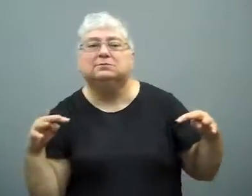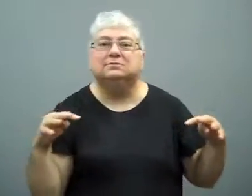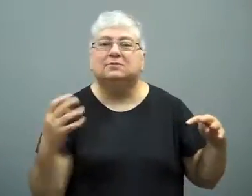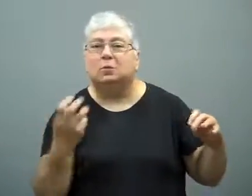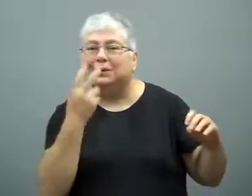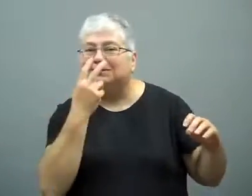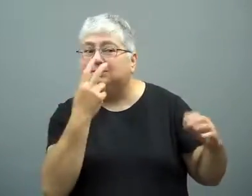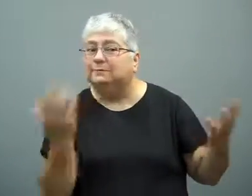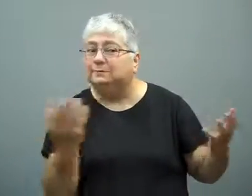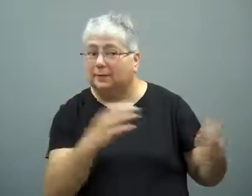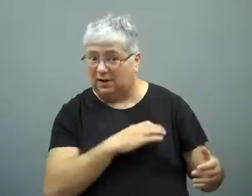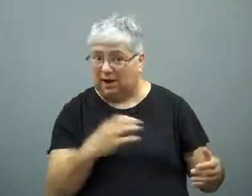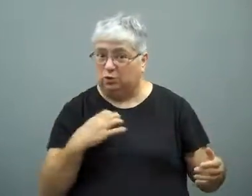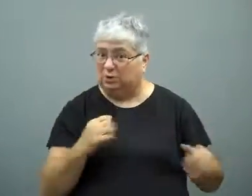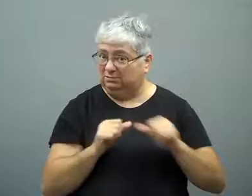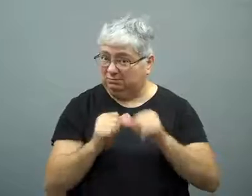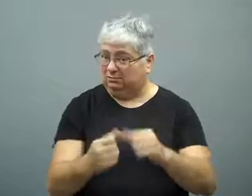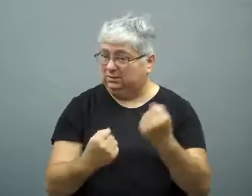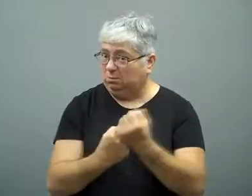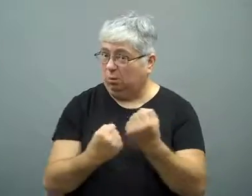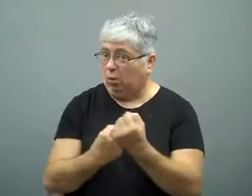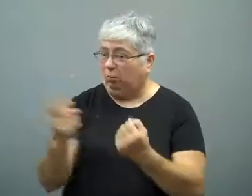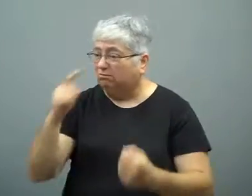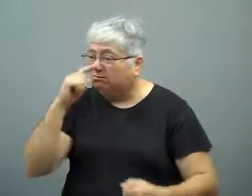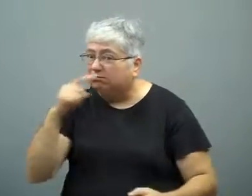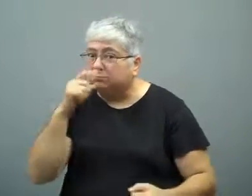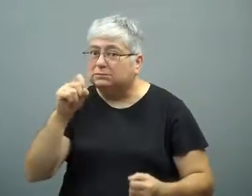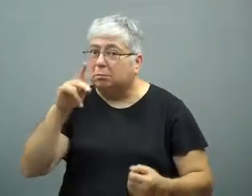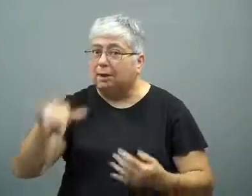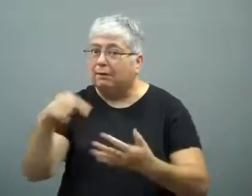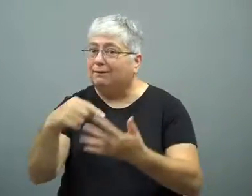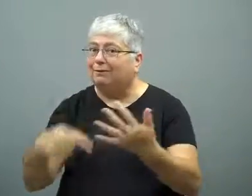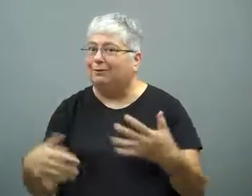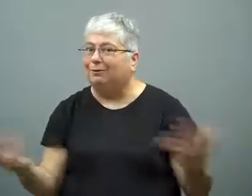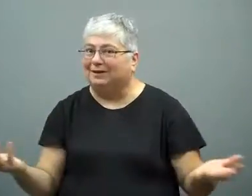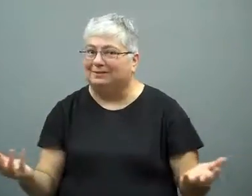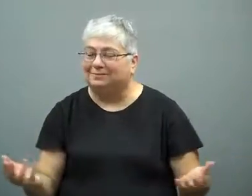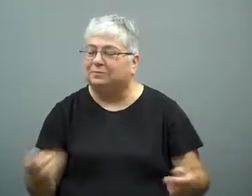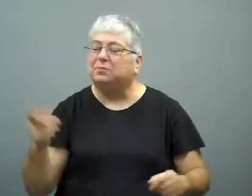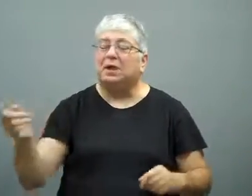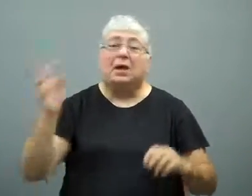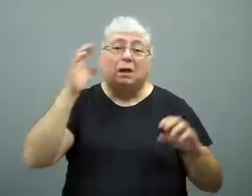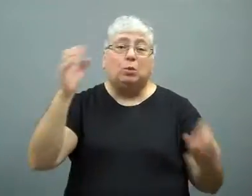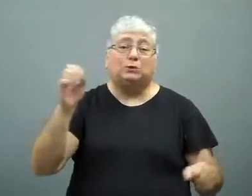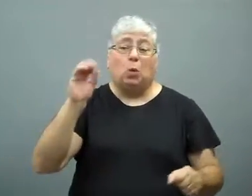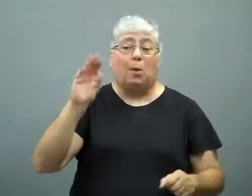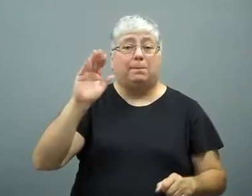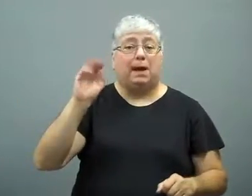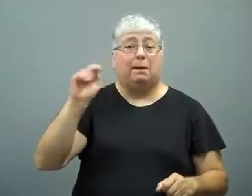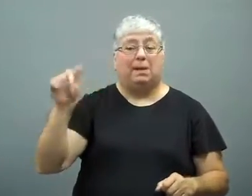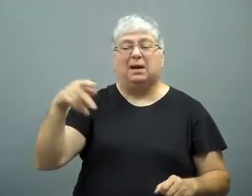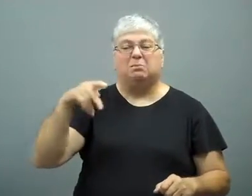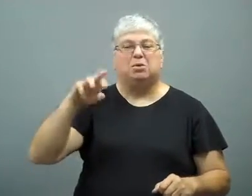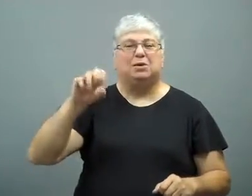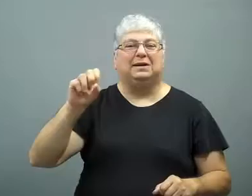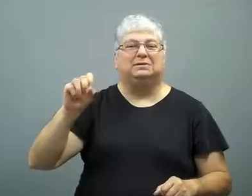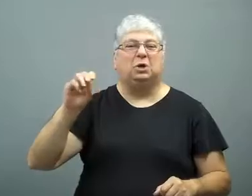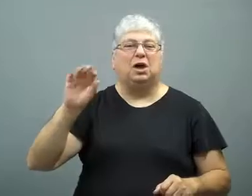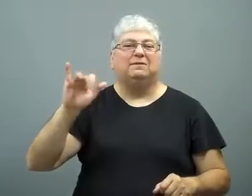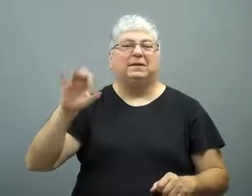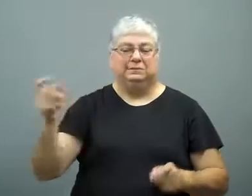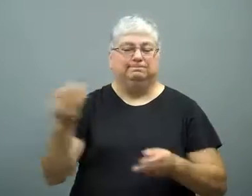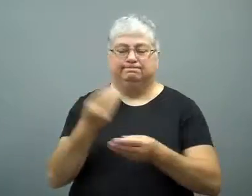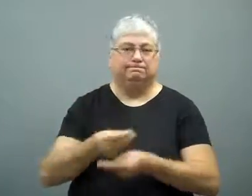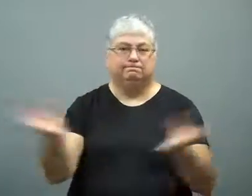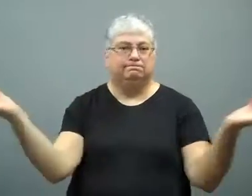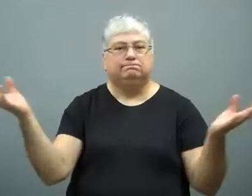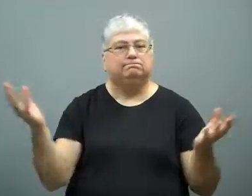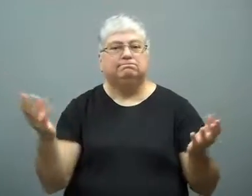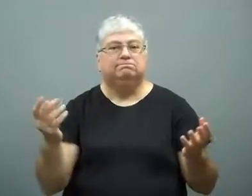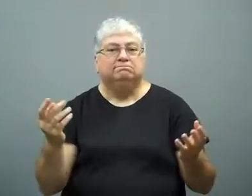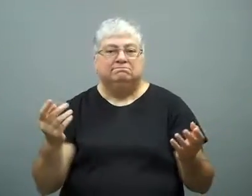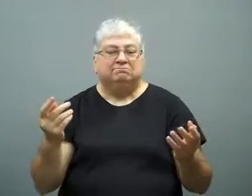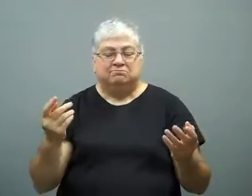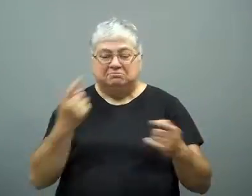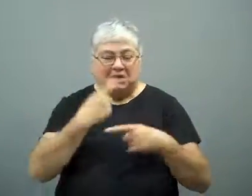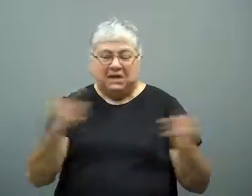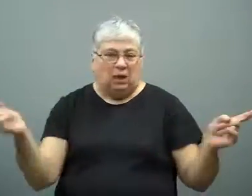They want to see if Congress still supports the NSA spying program.